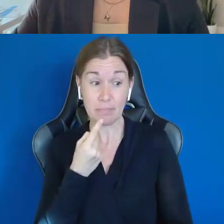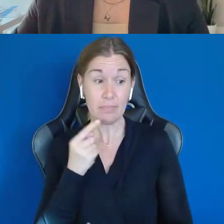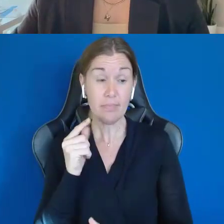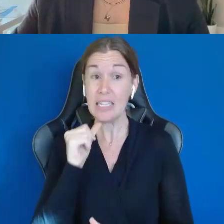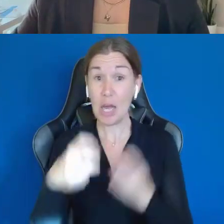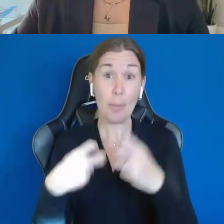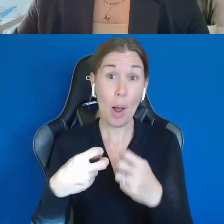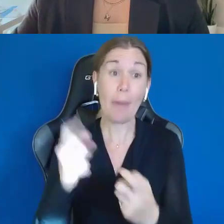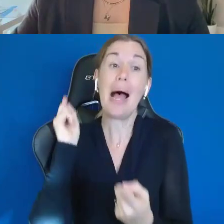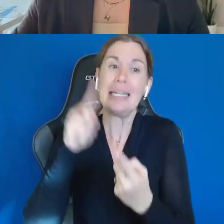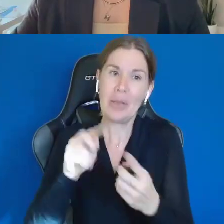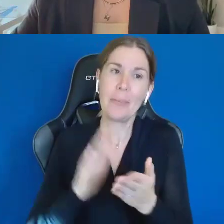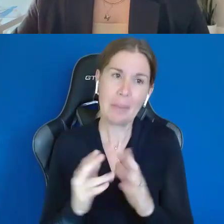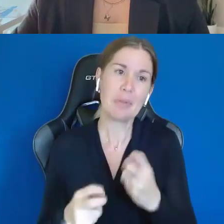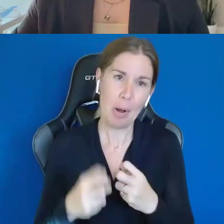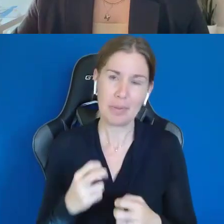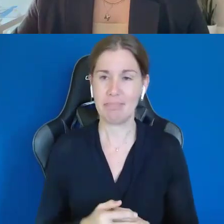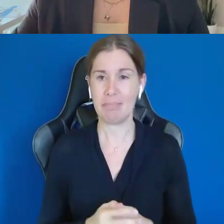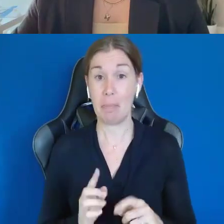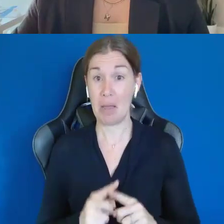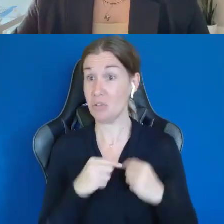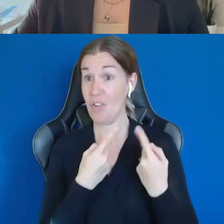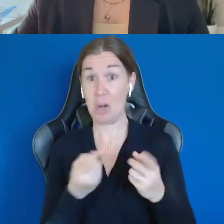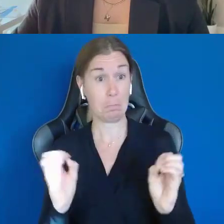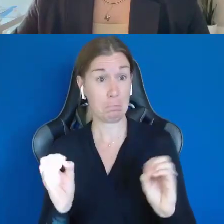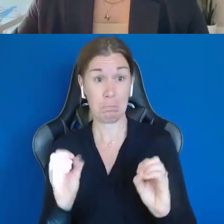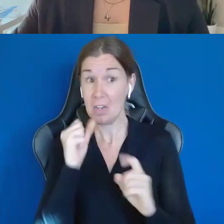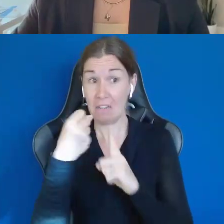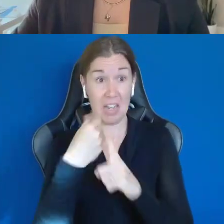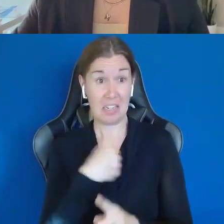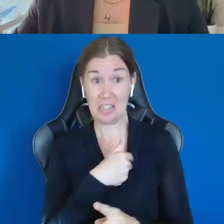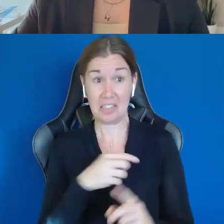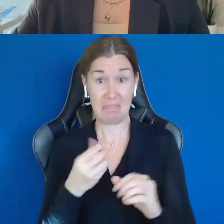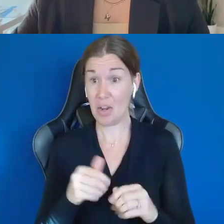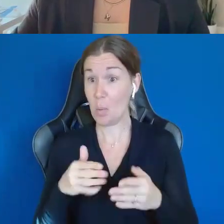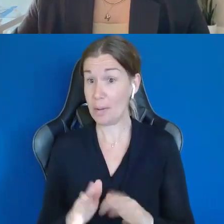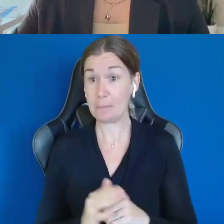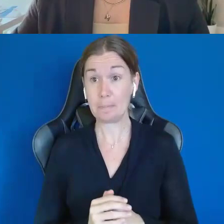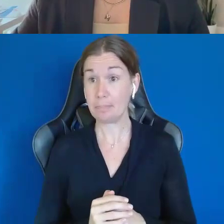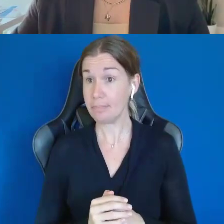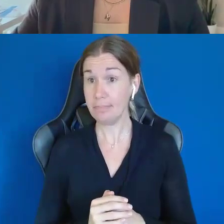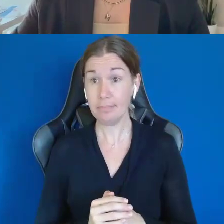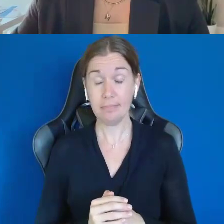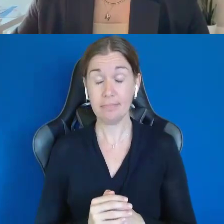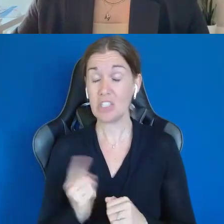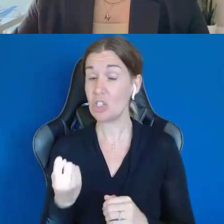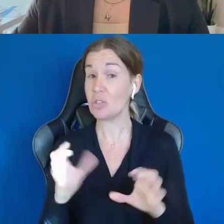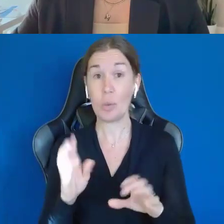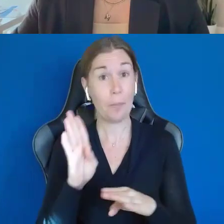But as of right now, it has not affected us in any way, having the Guardian Advocacy. We've just been able to do business as normal.